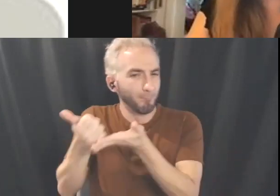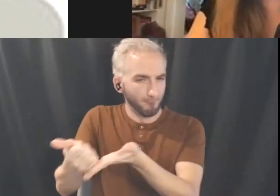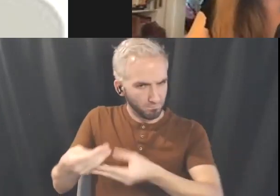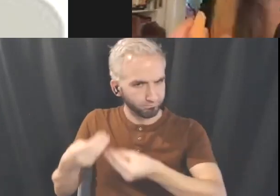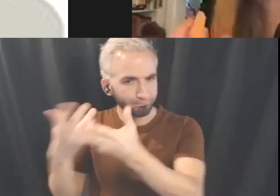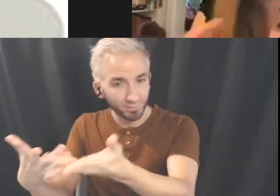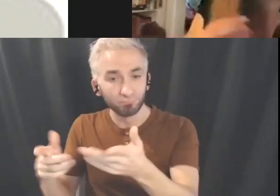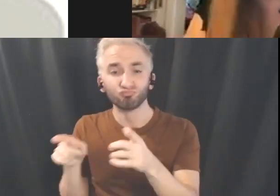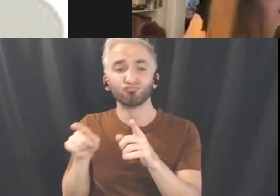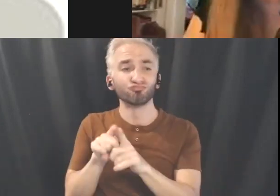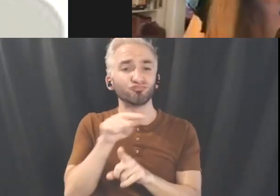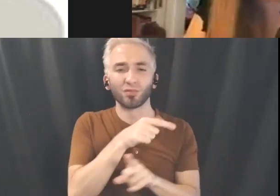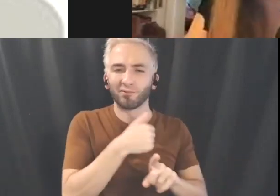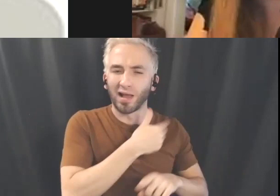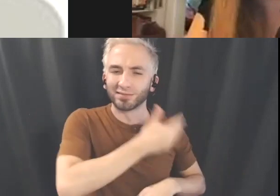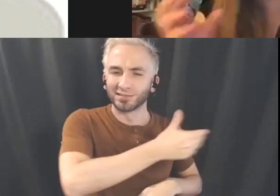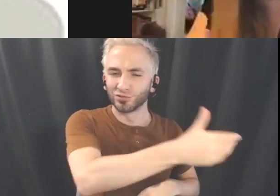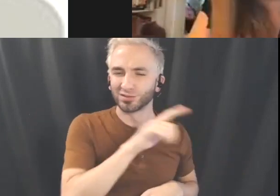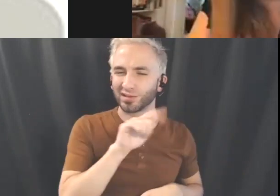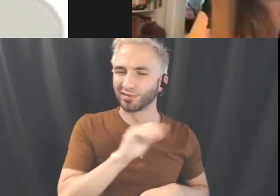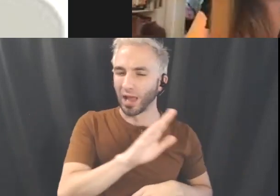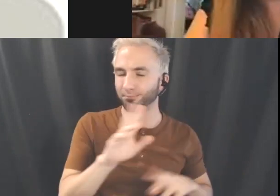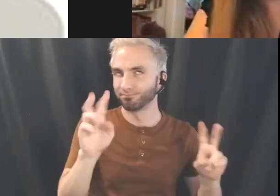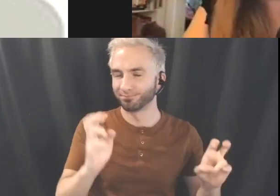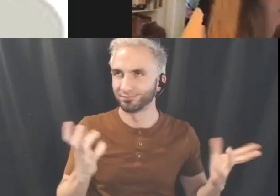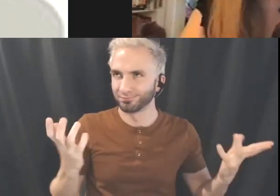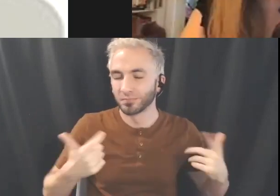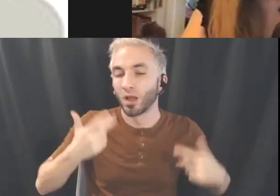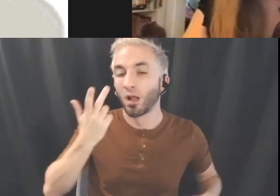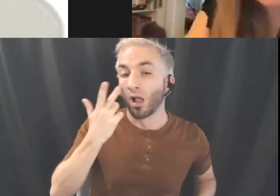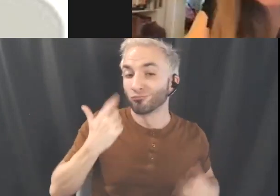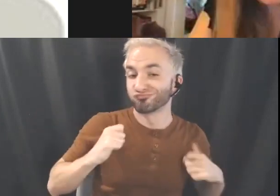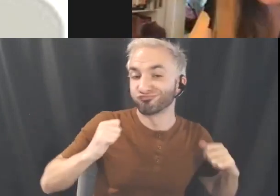of lab kind of experiments with some specific artistic participants.